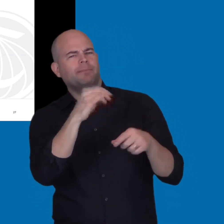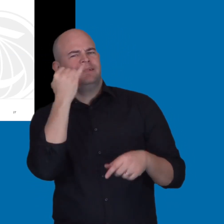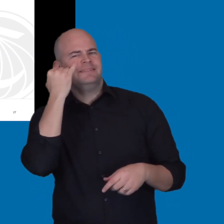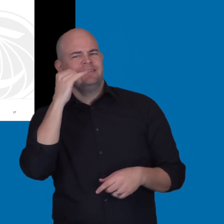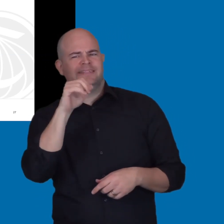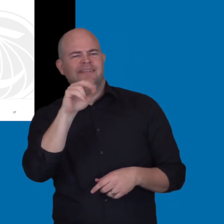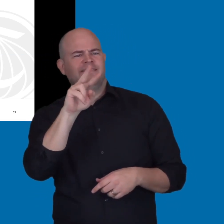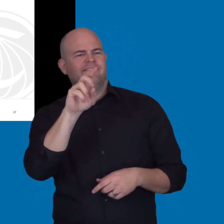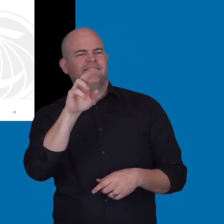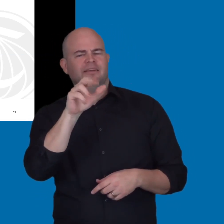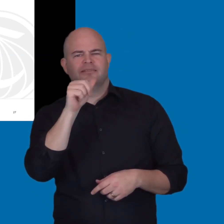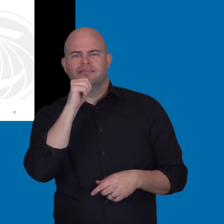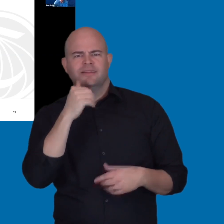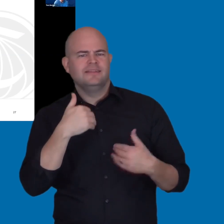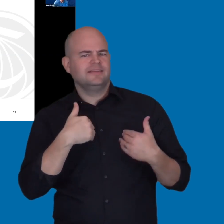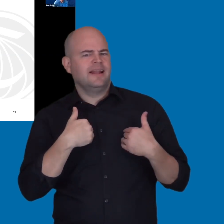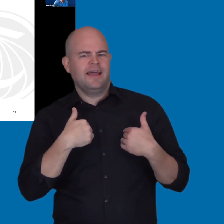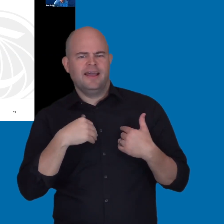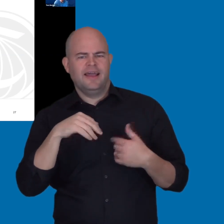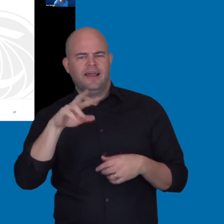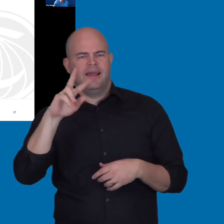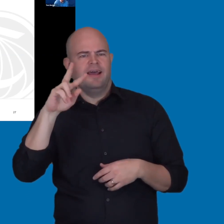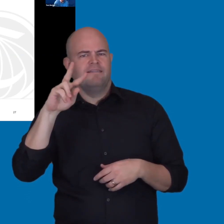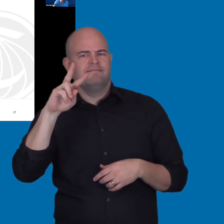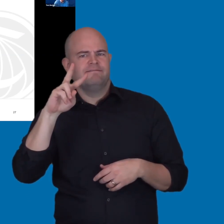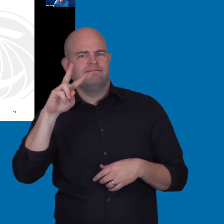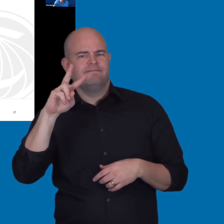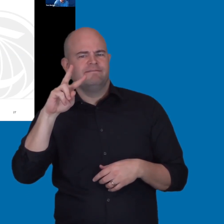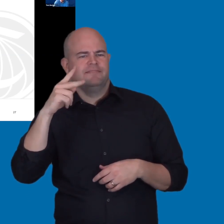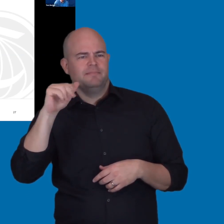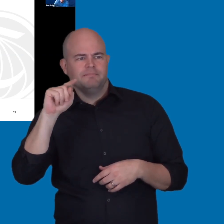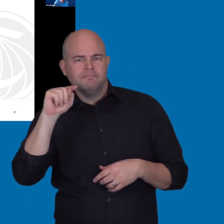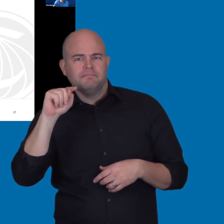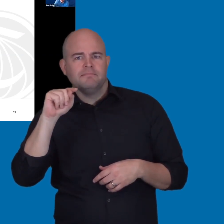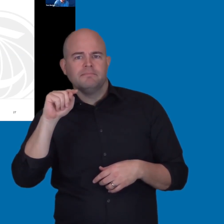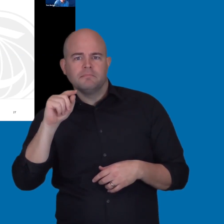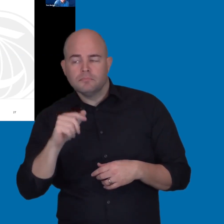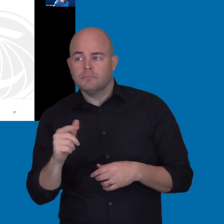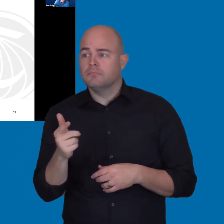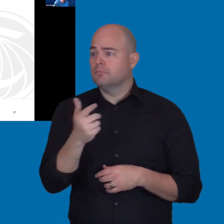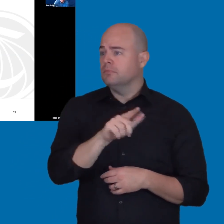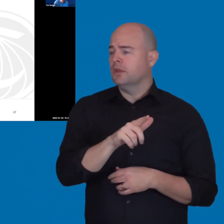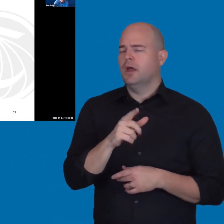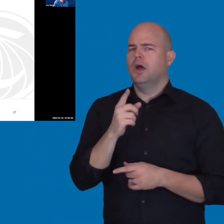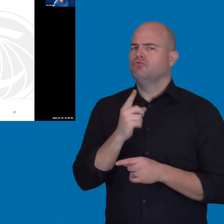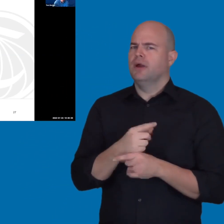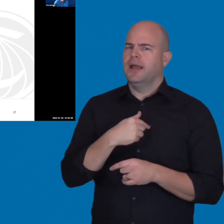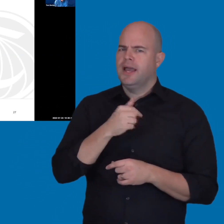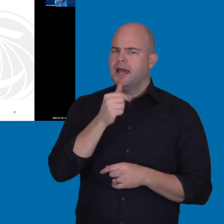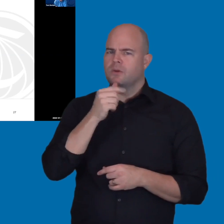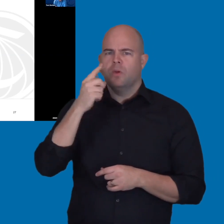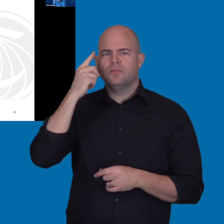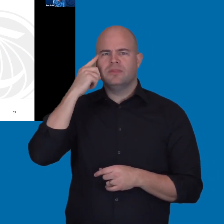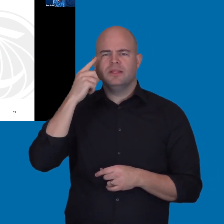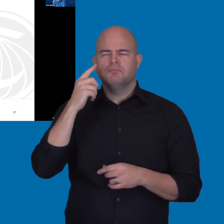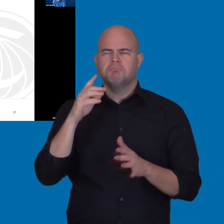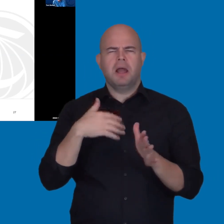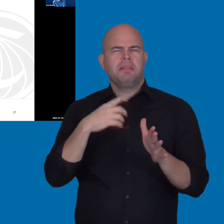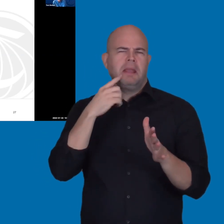And Tom, did you cover what happens if a vendor doesn't even have a .